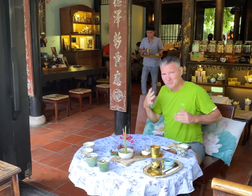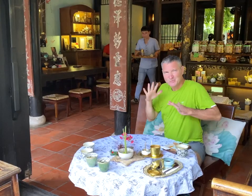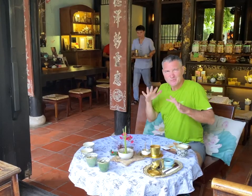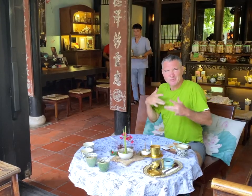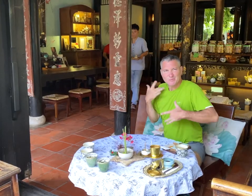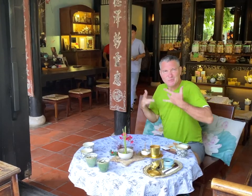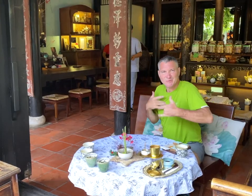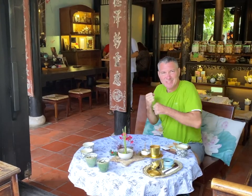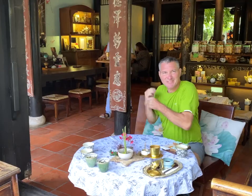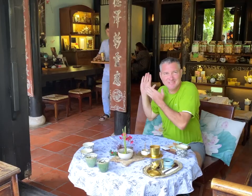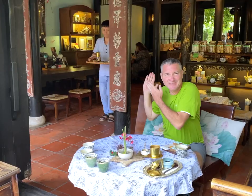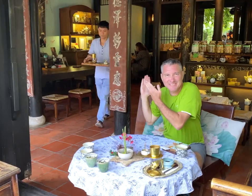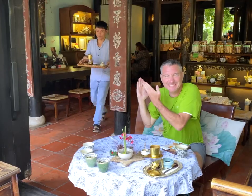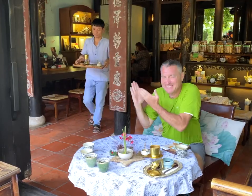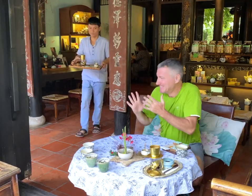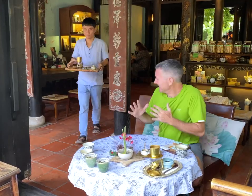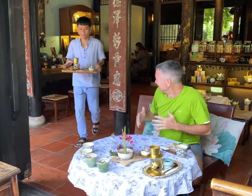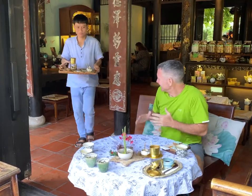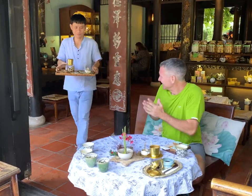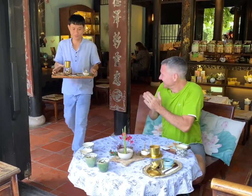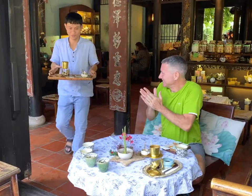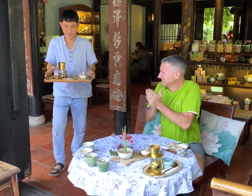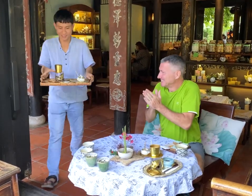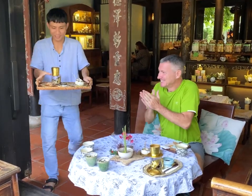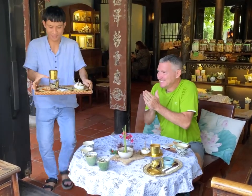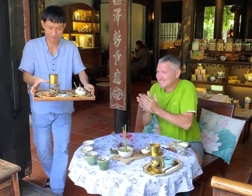I'm looking forward to their coffee.